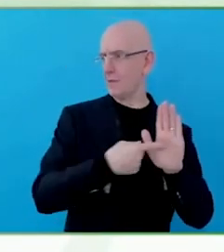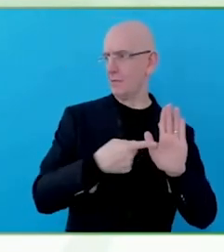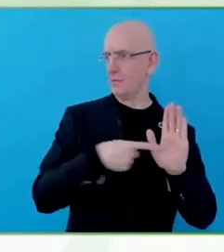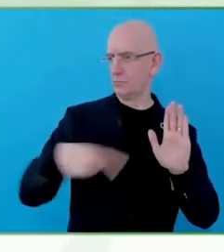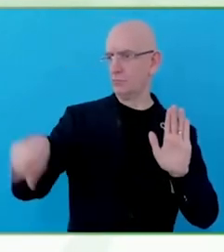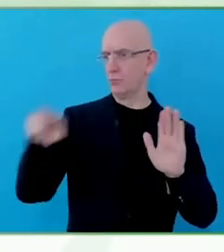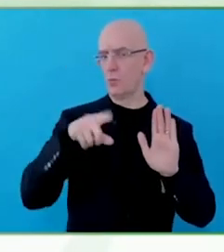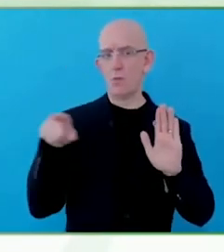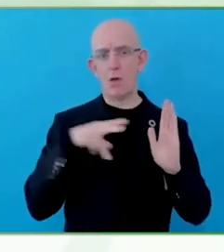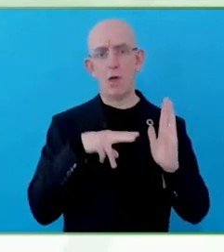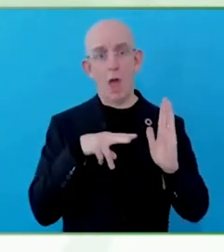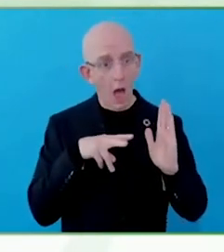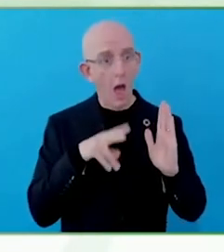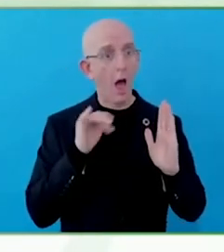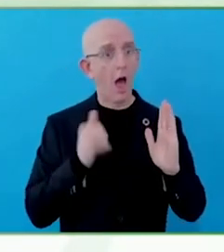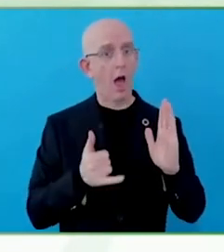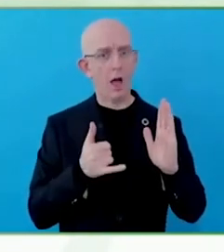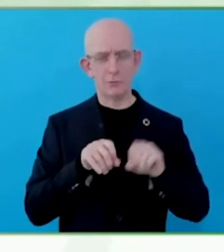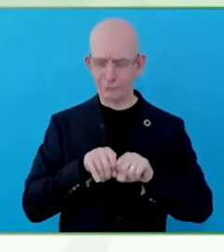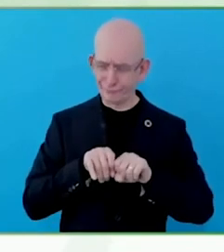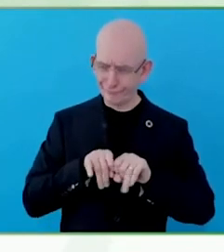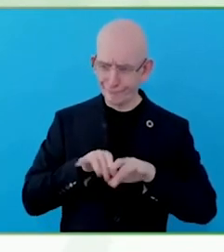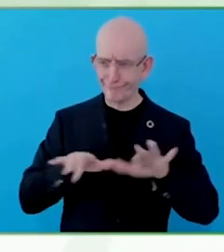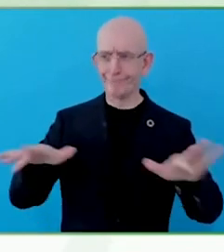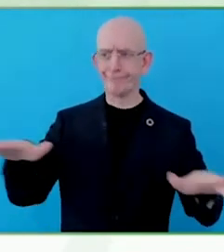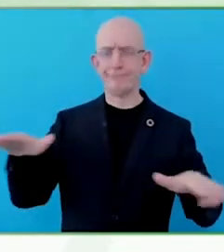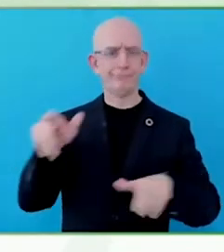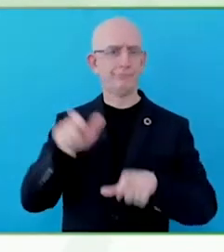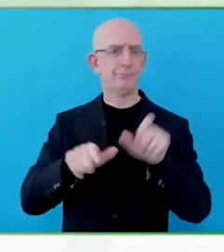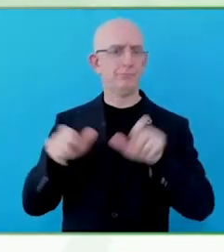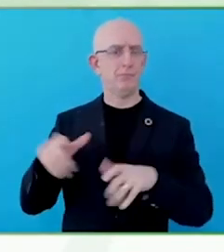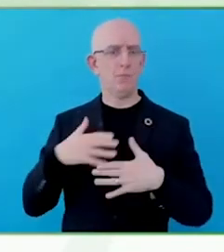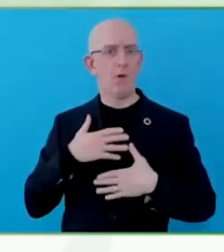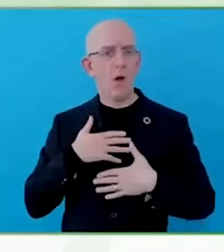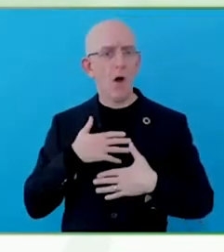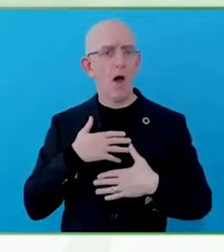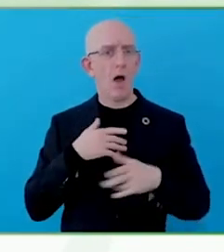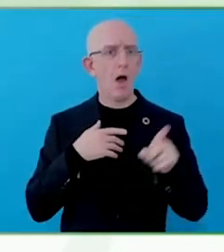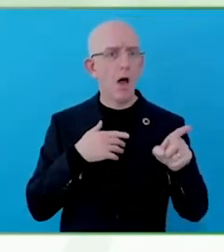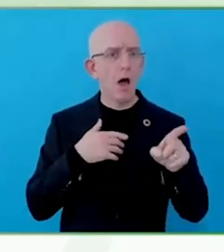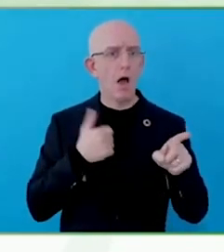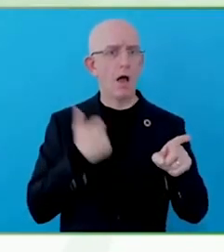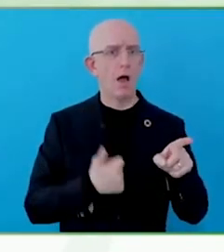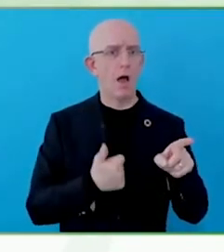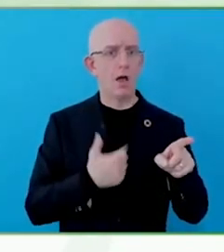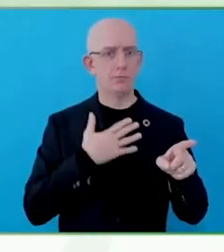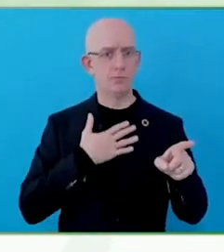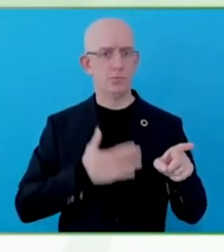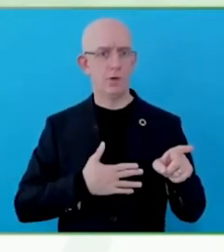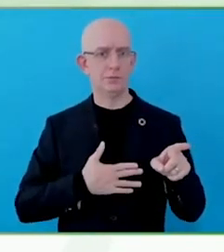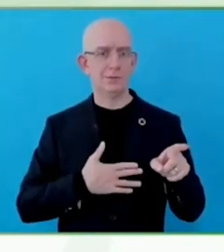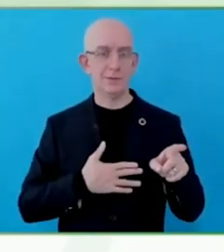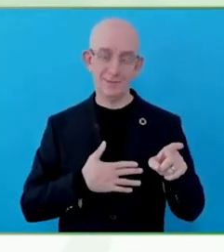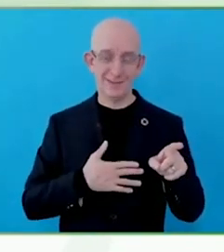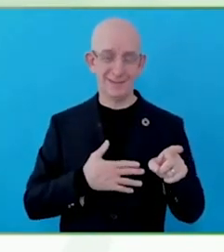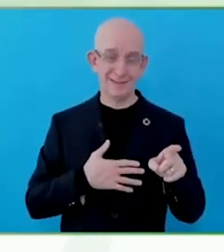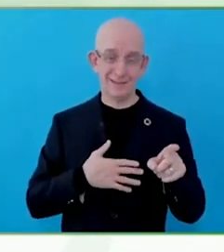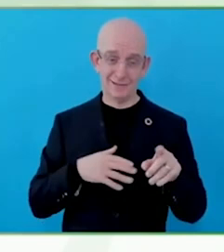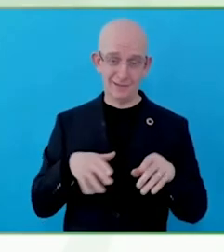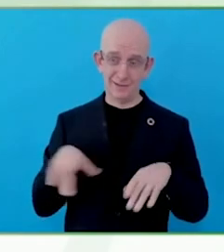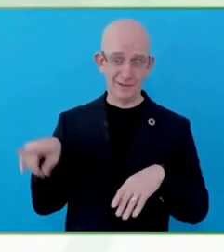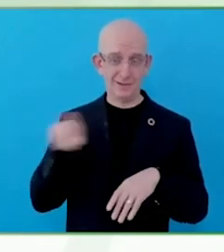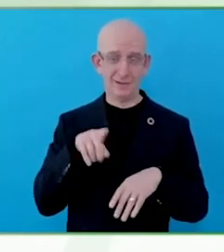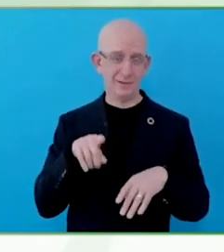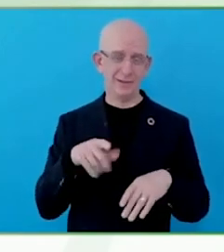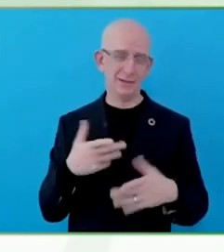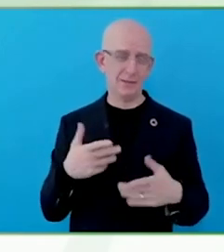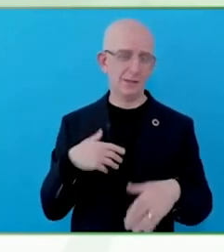Many people, including people that deal with technology and lawyers,